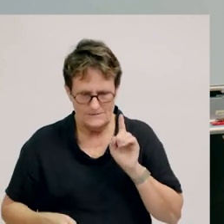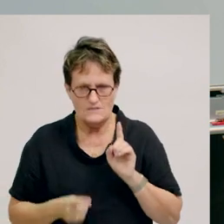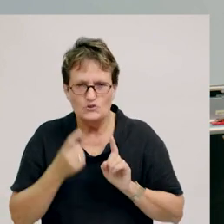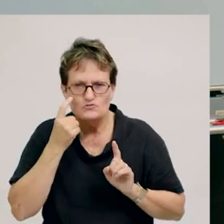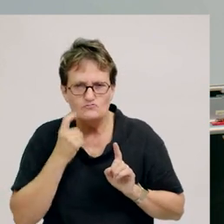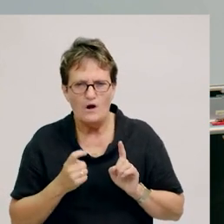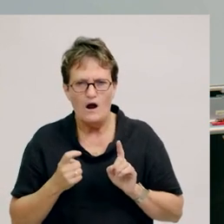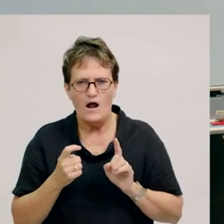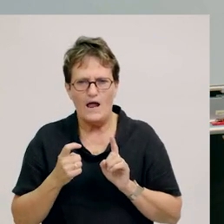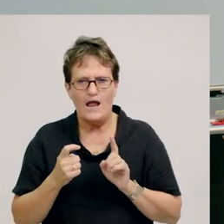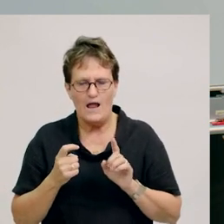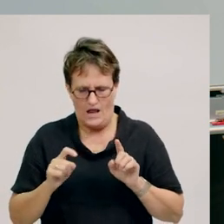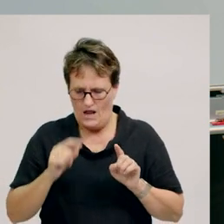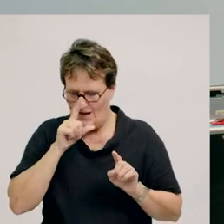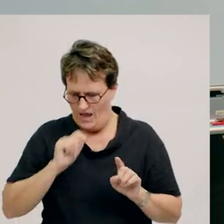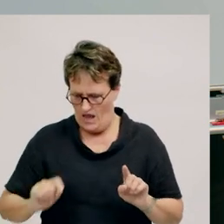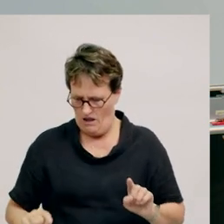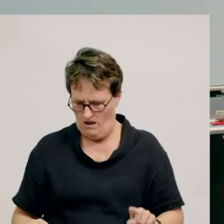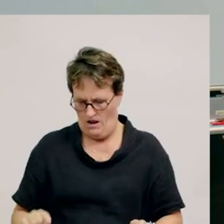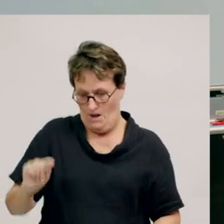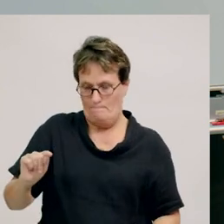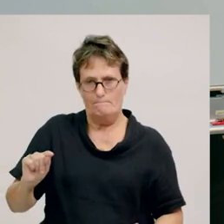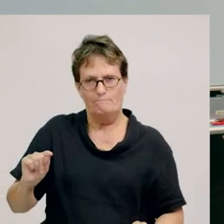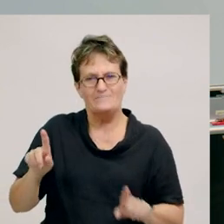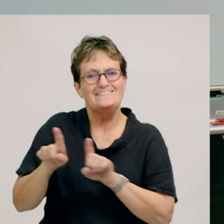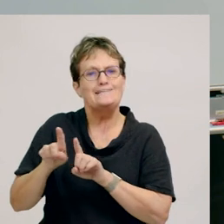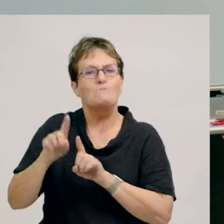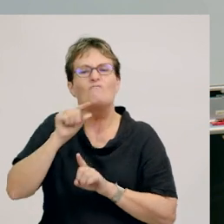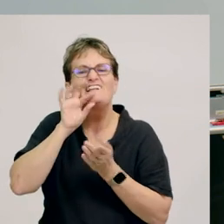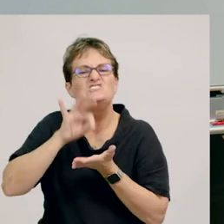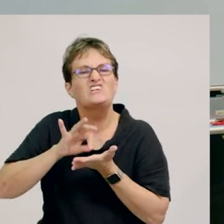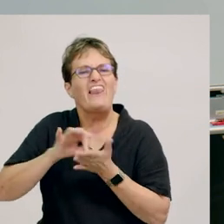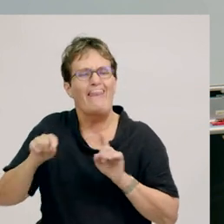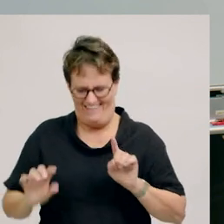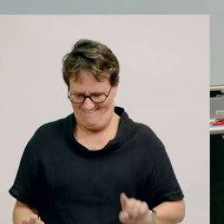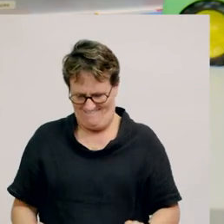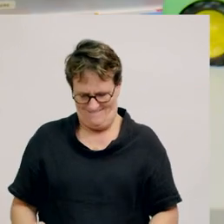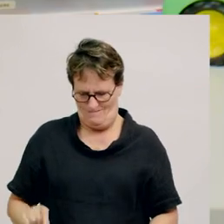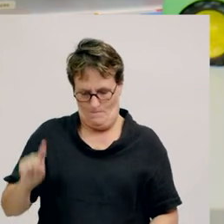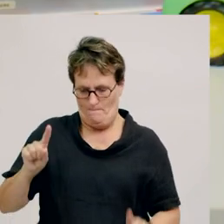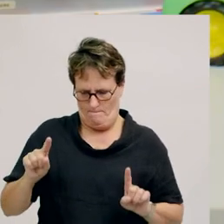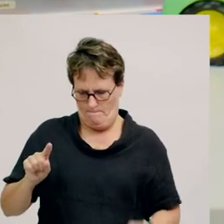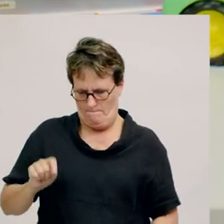I'm going to see if I can get my eraser to go just to the height of this chicken’s beak.